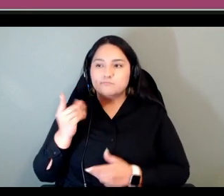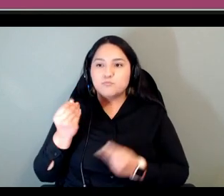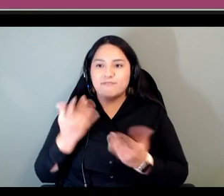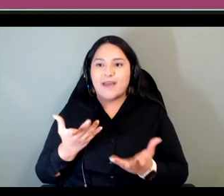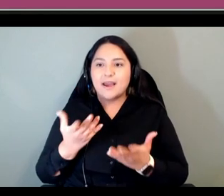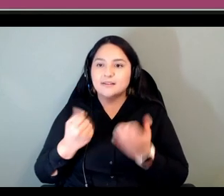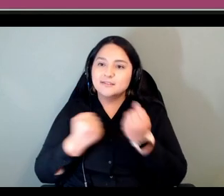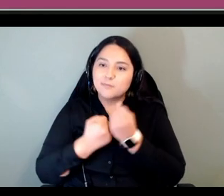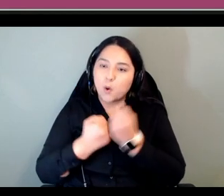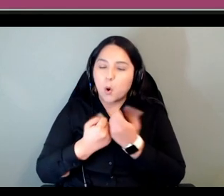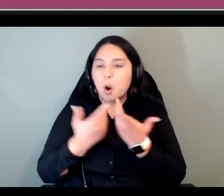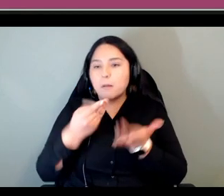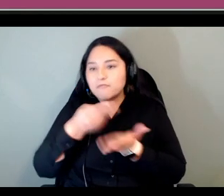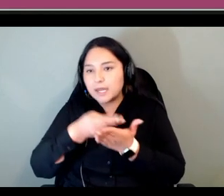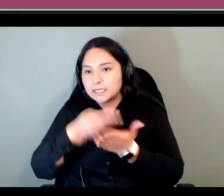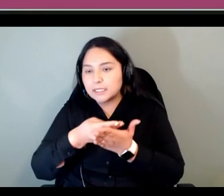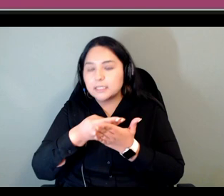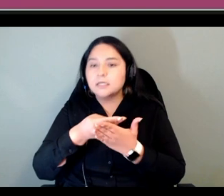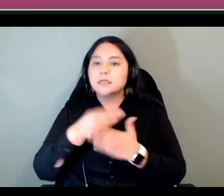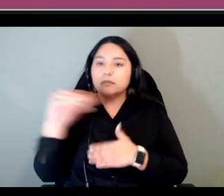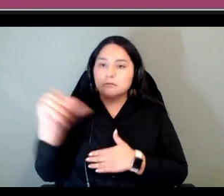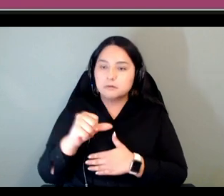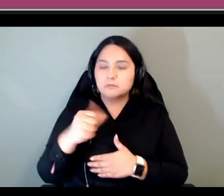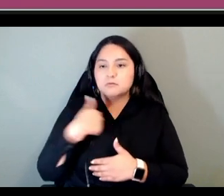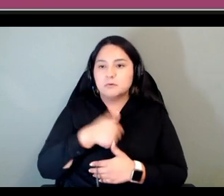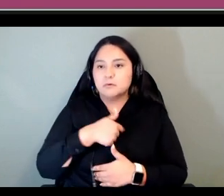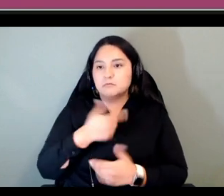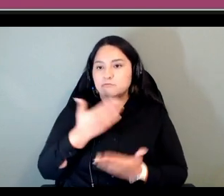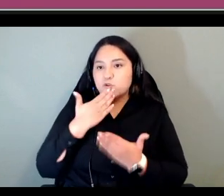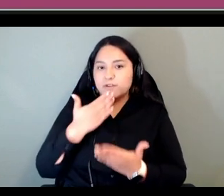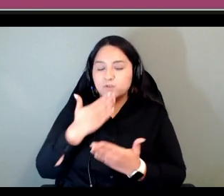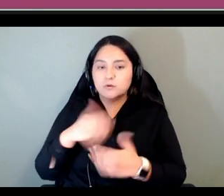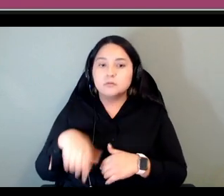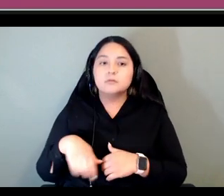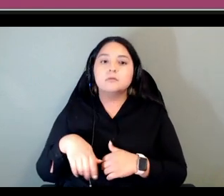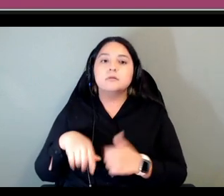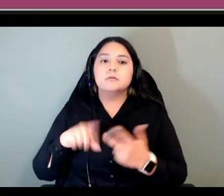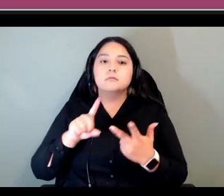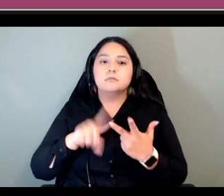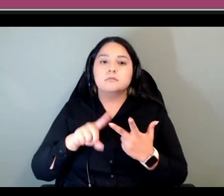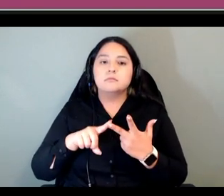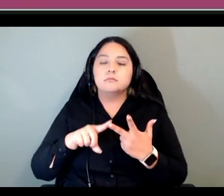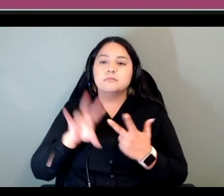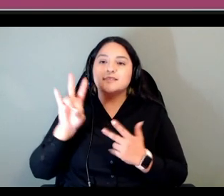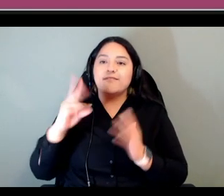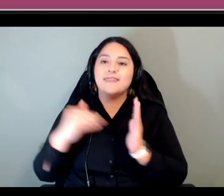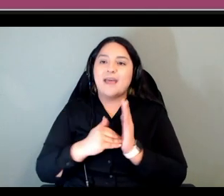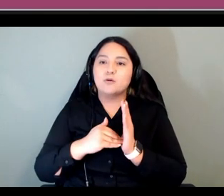funding we're very grateful for that and um the organization 7000 languages which i'm